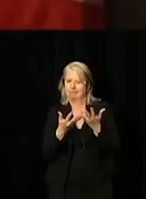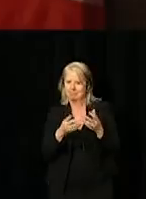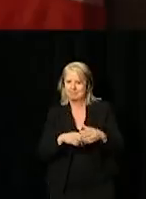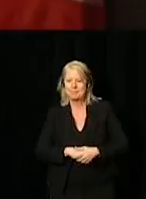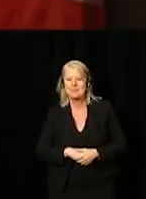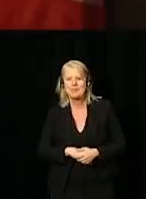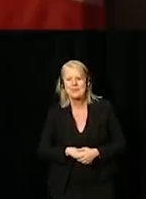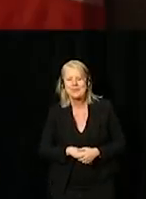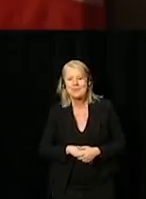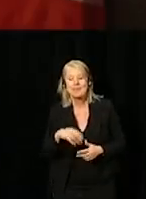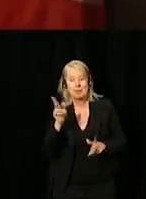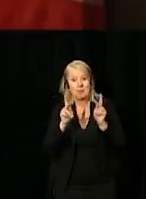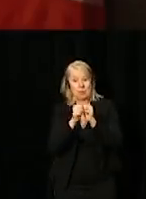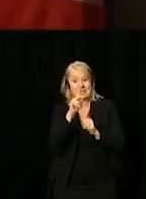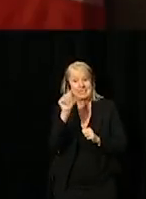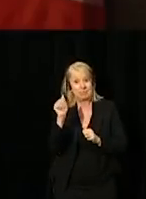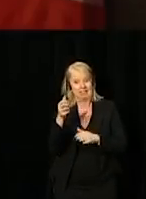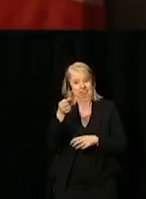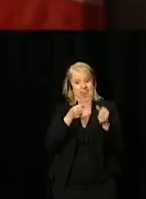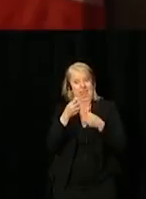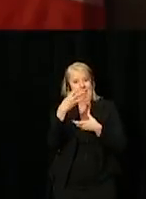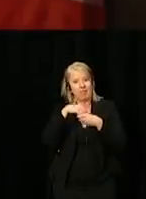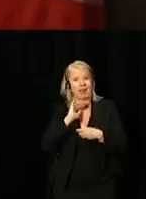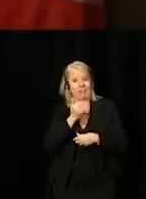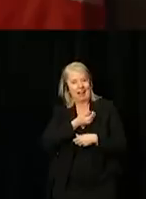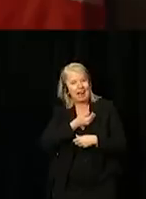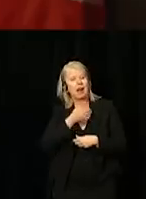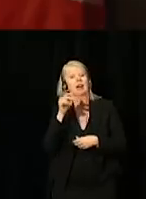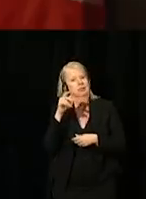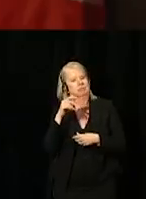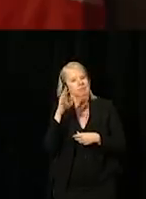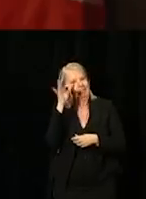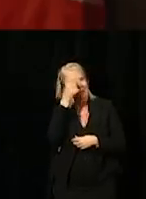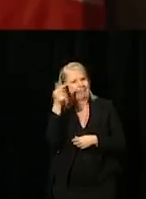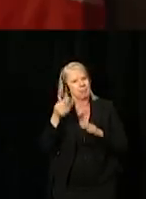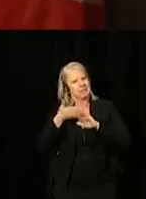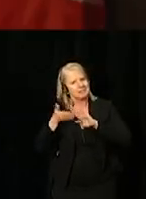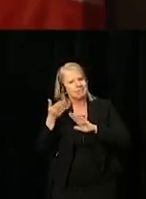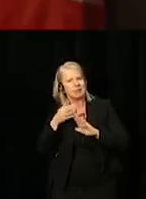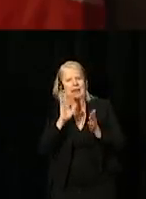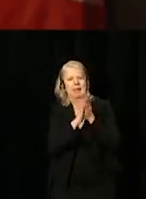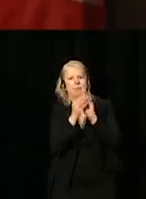...Bringing persons with disabilities into the core of our public administration, we can strengthen our world-renowned institution